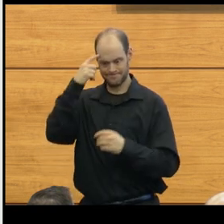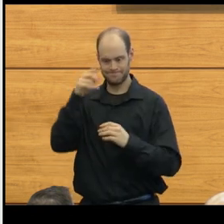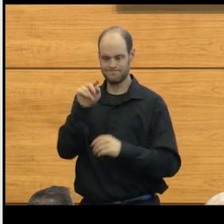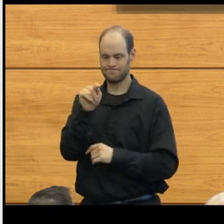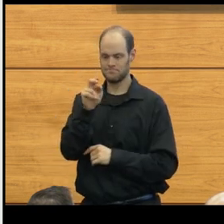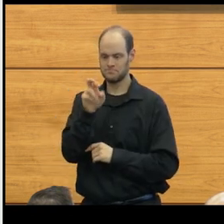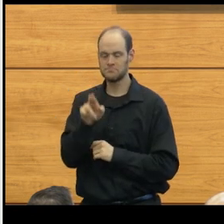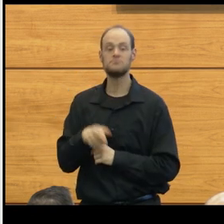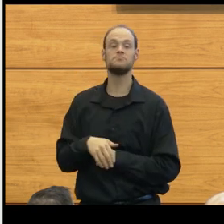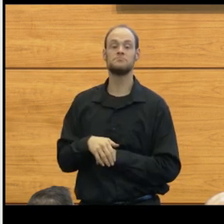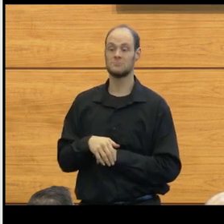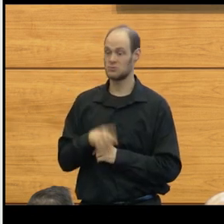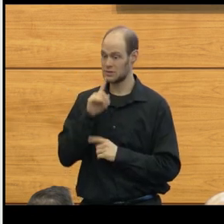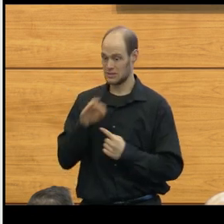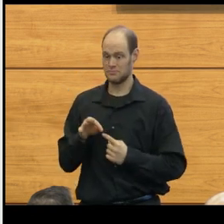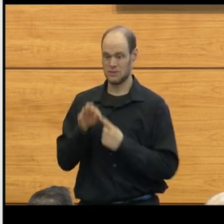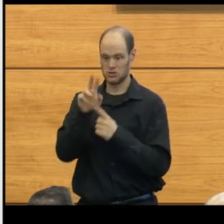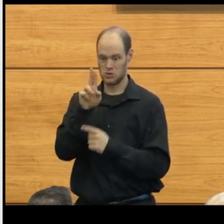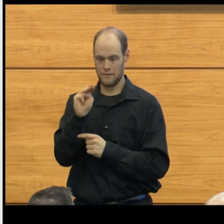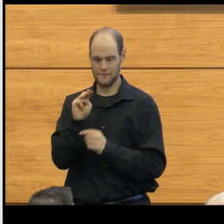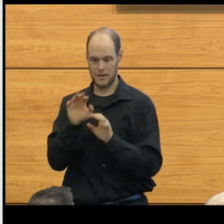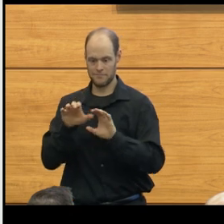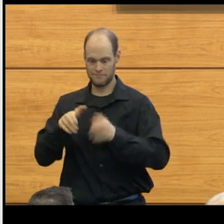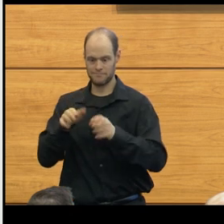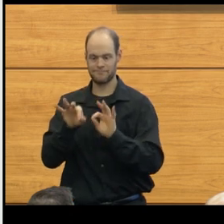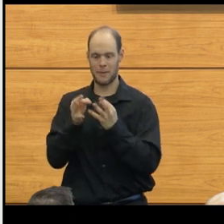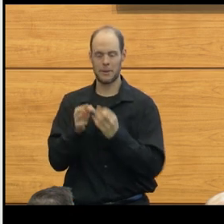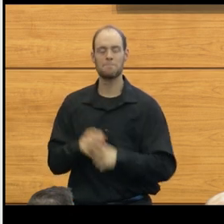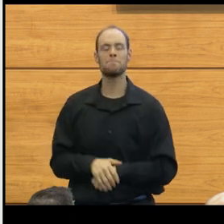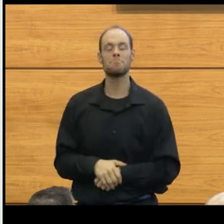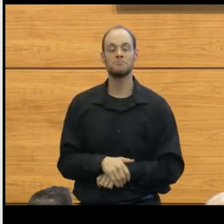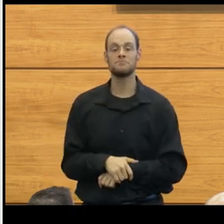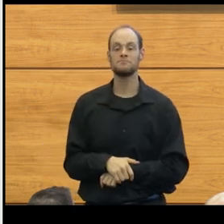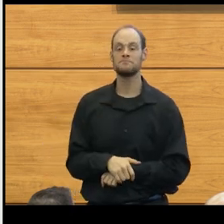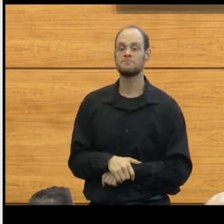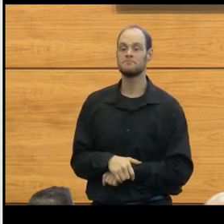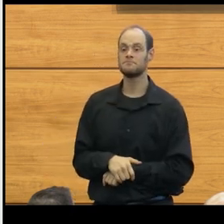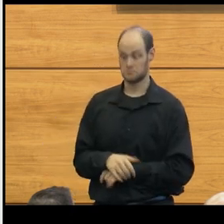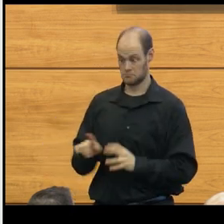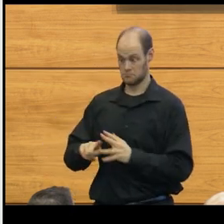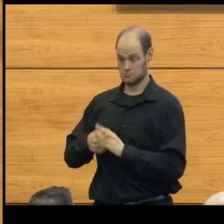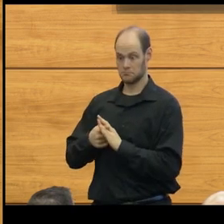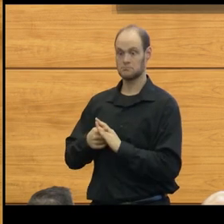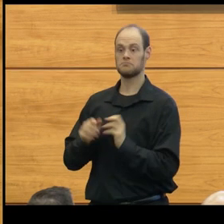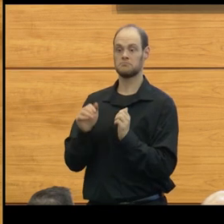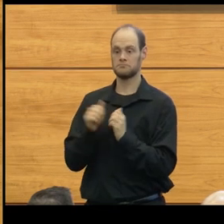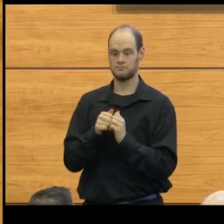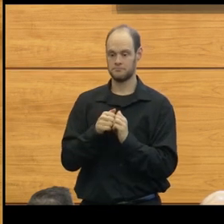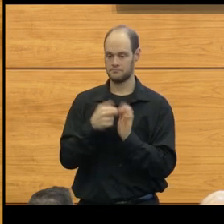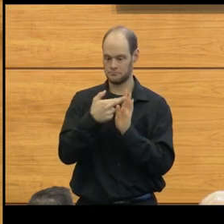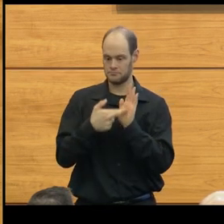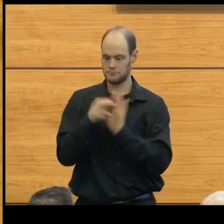Again, something unique to the Michigan family. We started back with the registry of tumors.